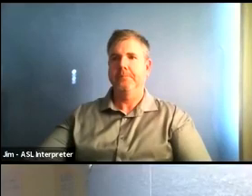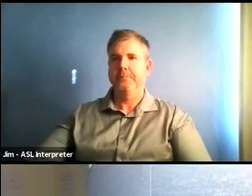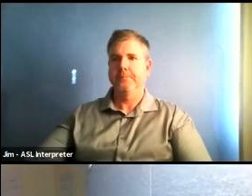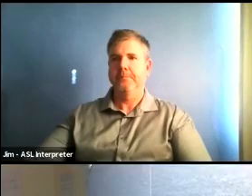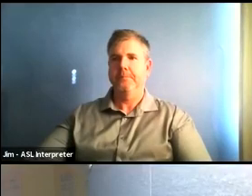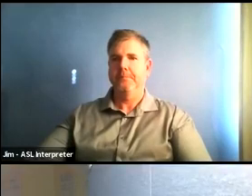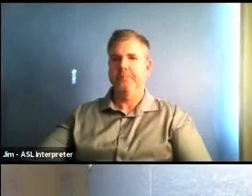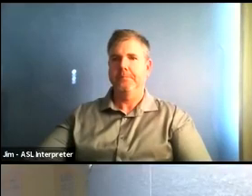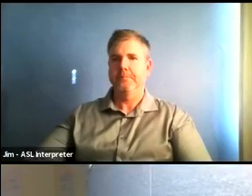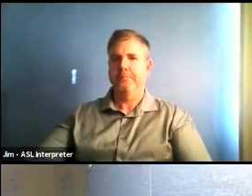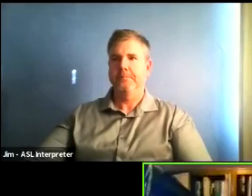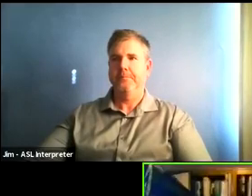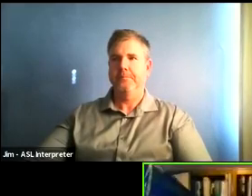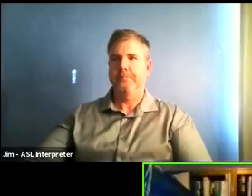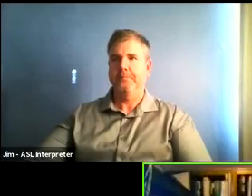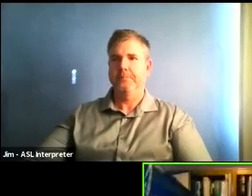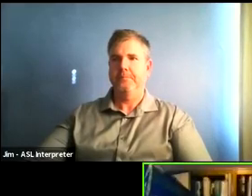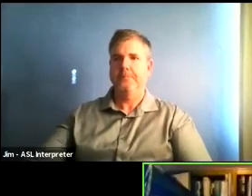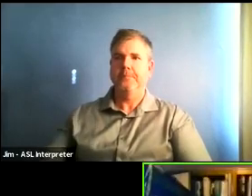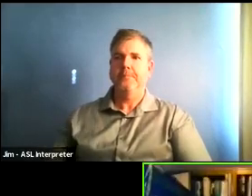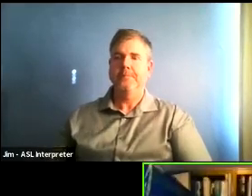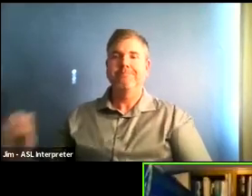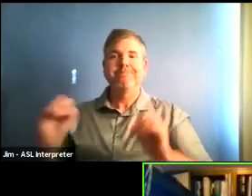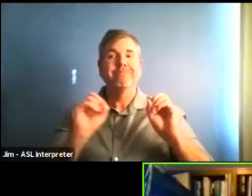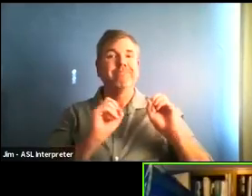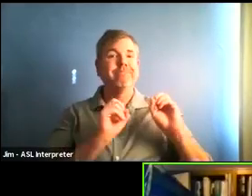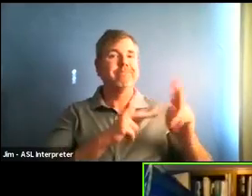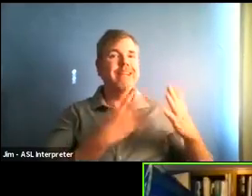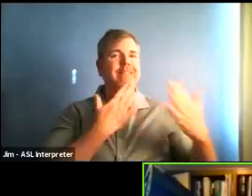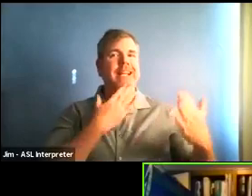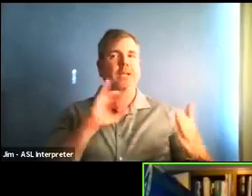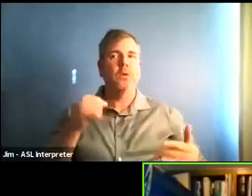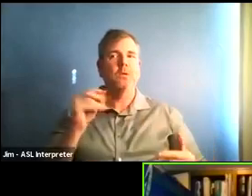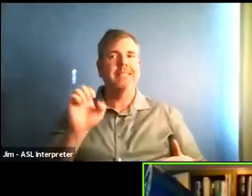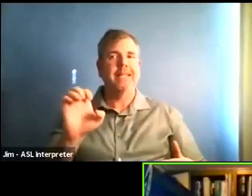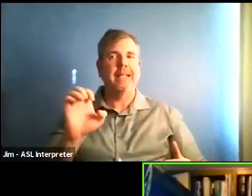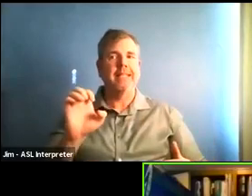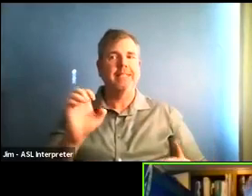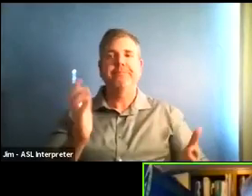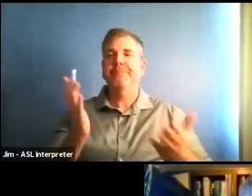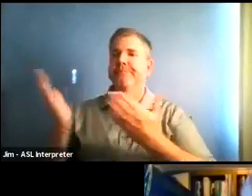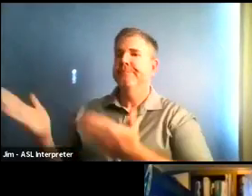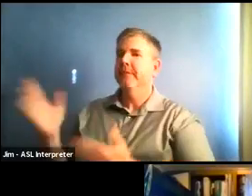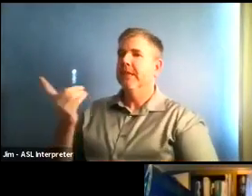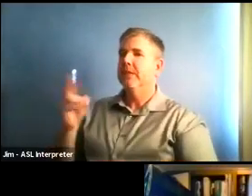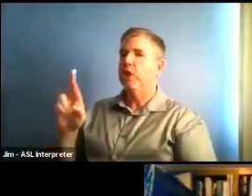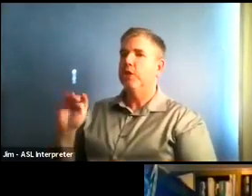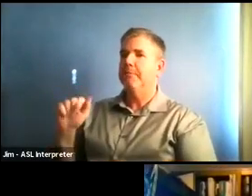OK, thank you, Jose doctora Mase. Our first question comes from Nicole, who asks,